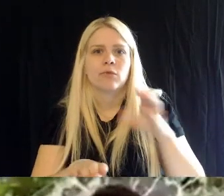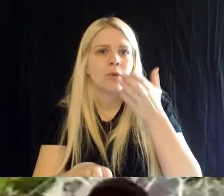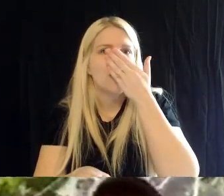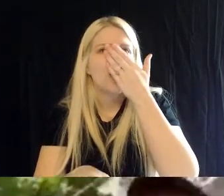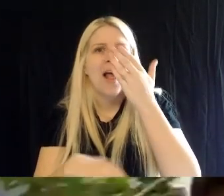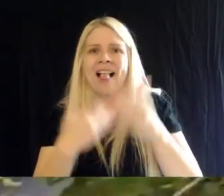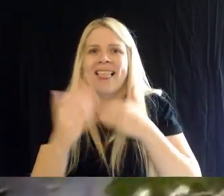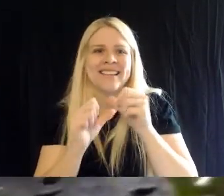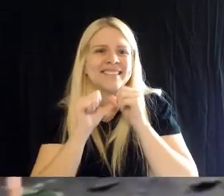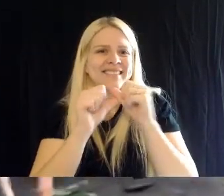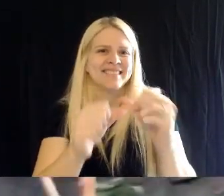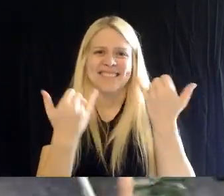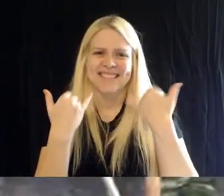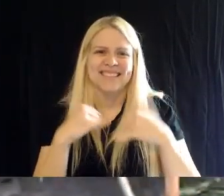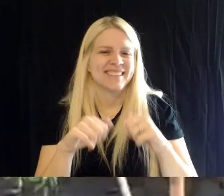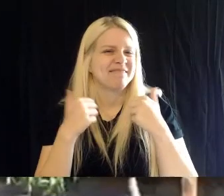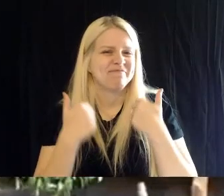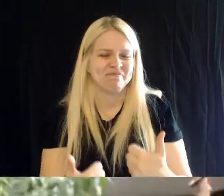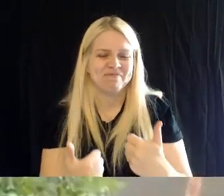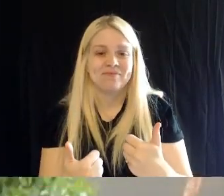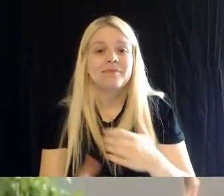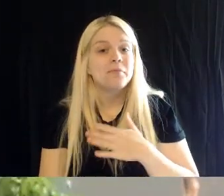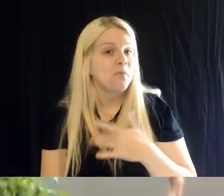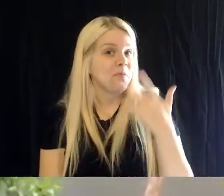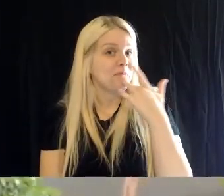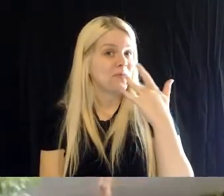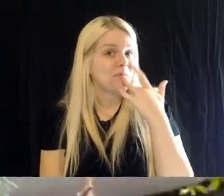As I mentioned, it's my favorite building here at the zoo- but it